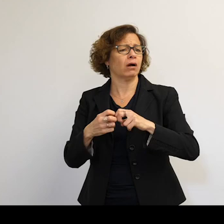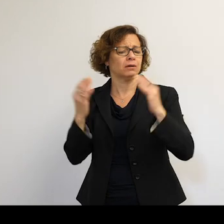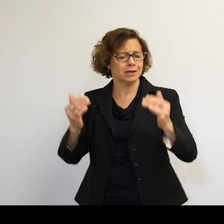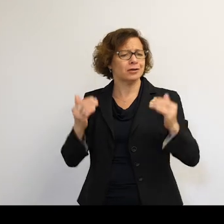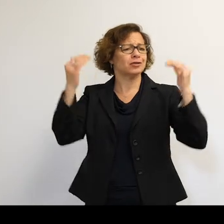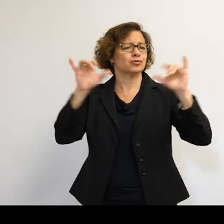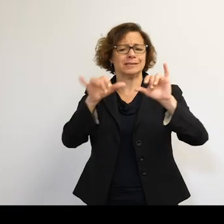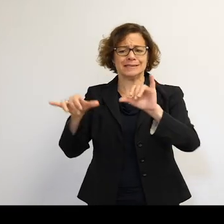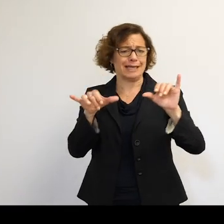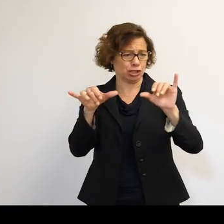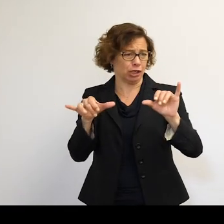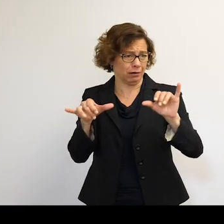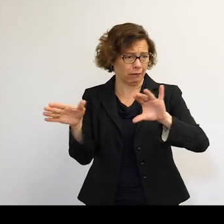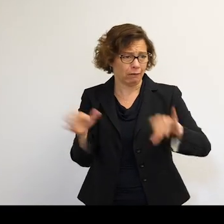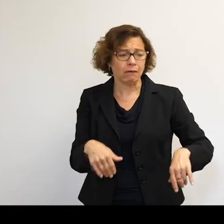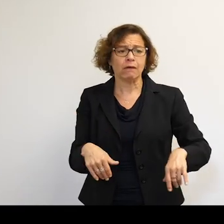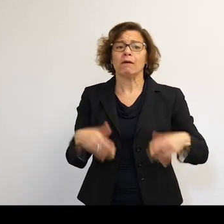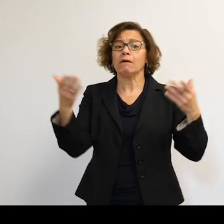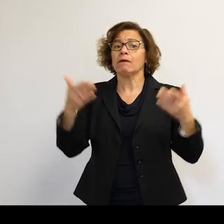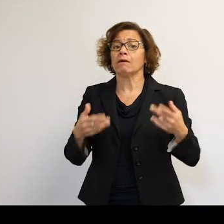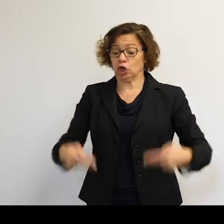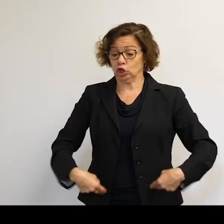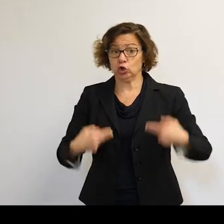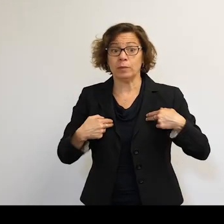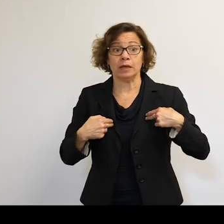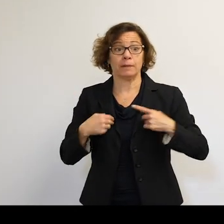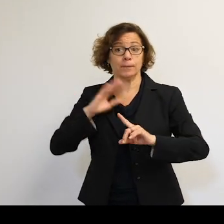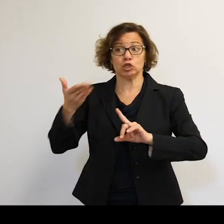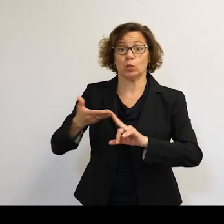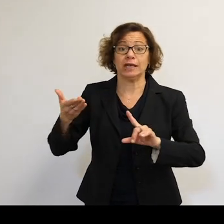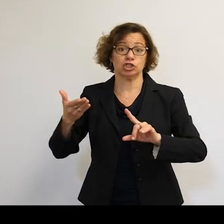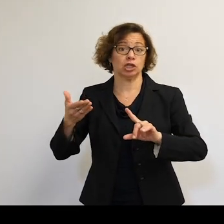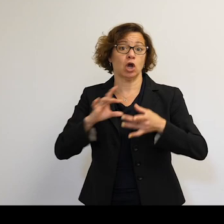and it comes down to the humanities. It comes at persuasion, and cooperation,